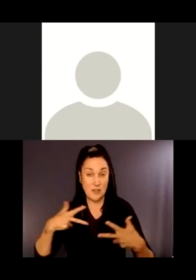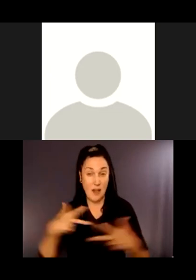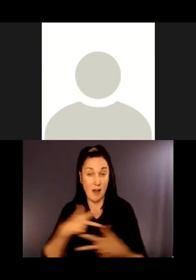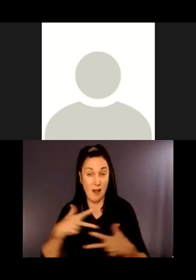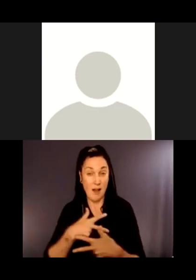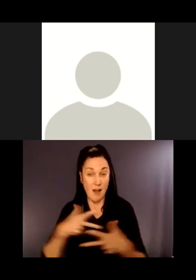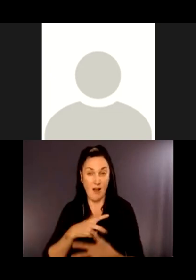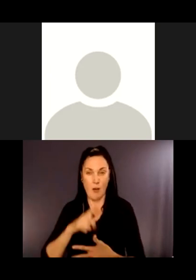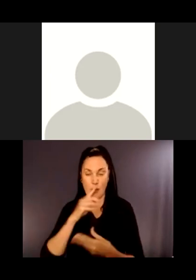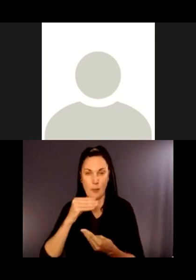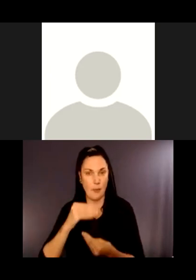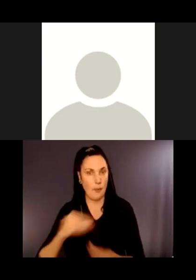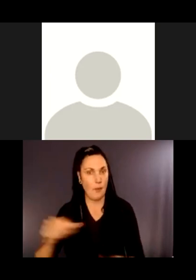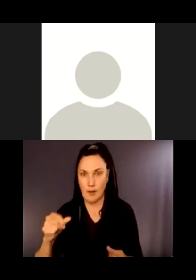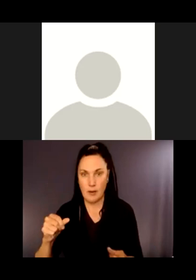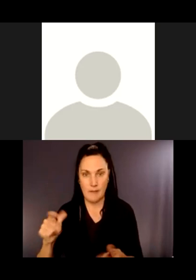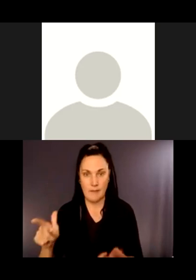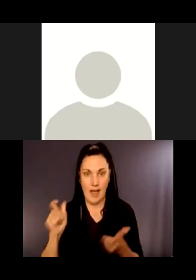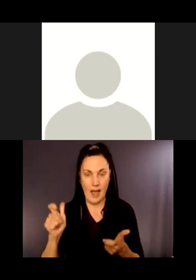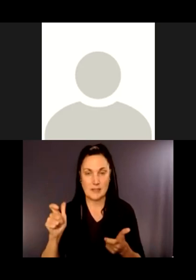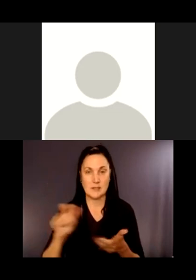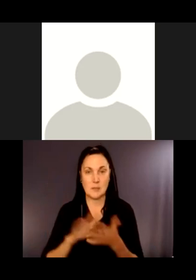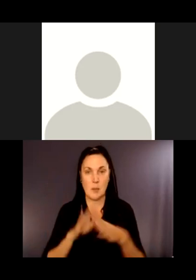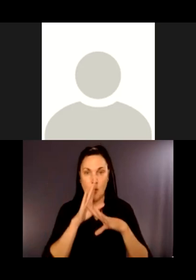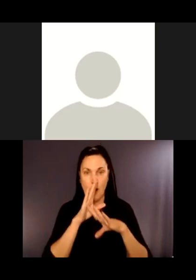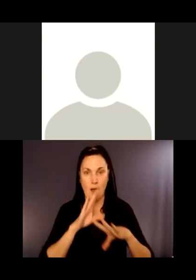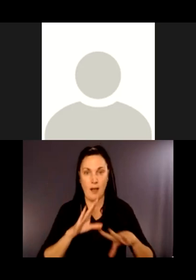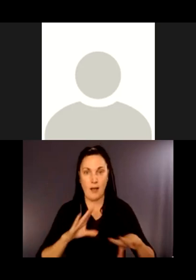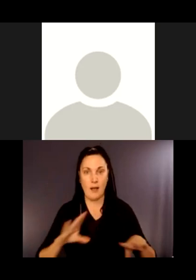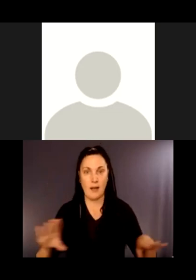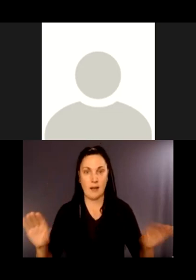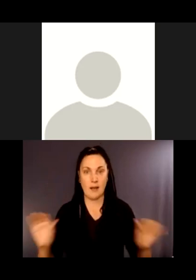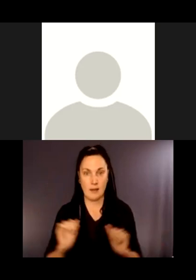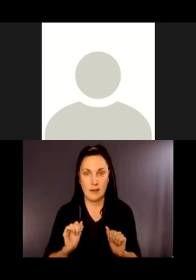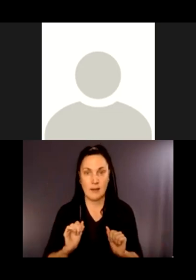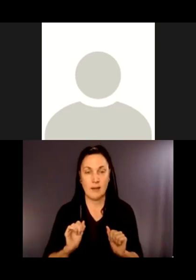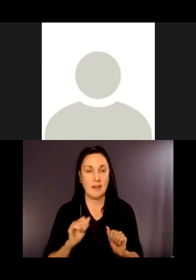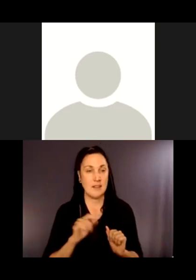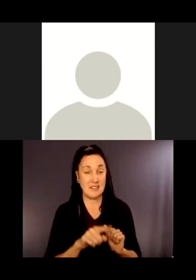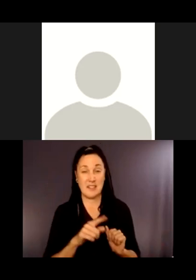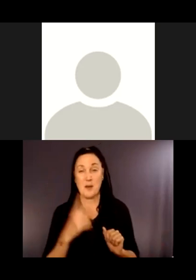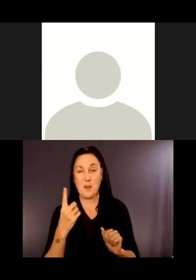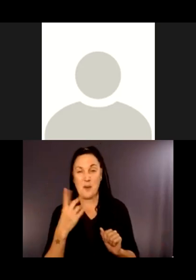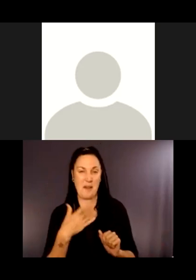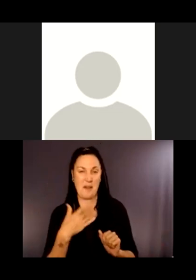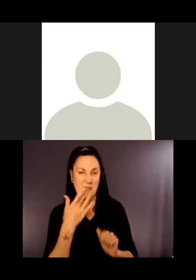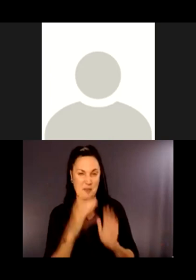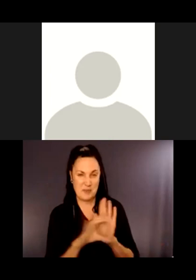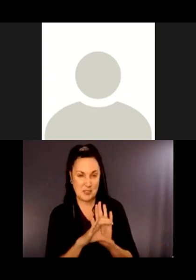So you're seeing this image again of Coal Creek. It's one of my favorite images. What's really lovely is when there's a salmon release, you